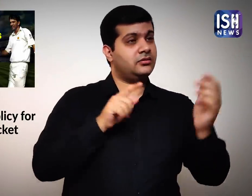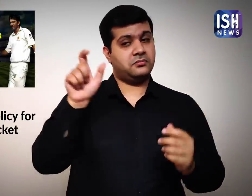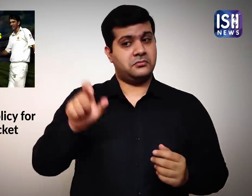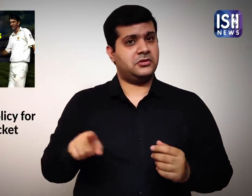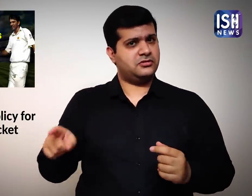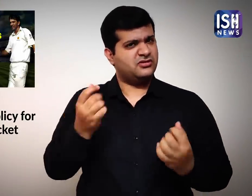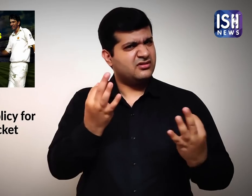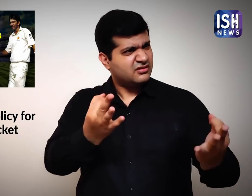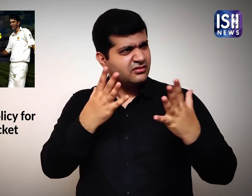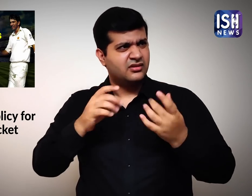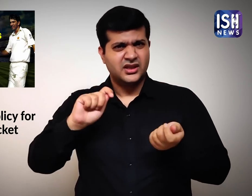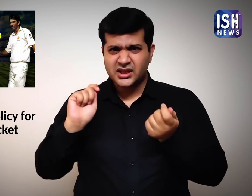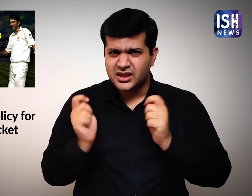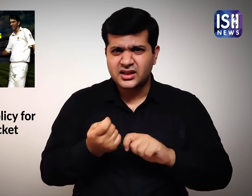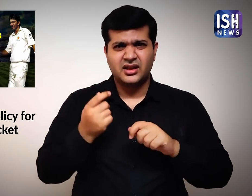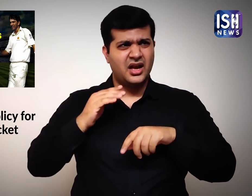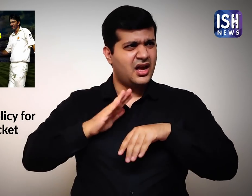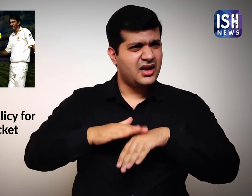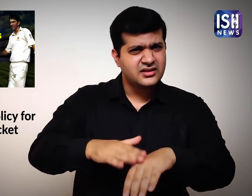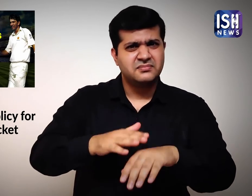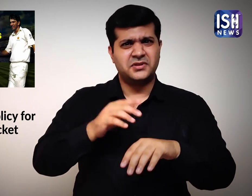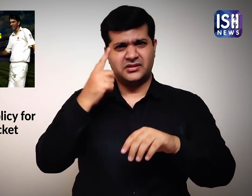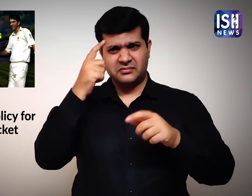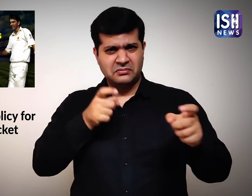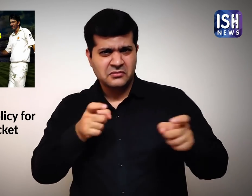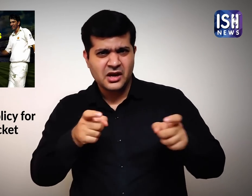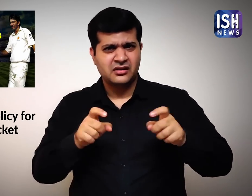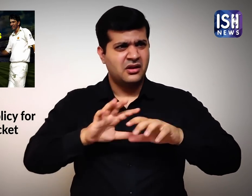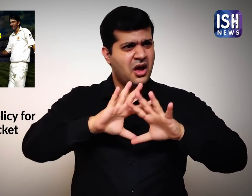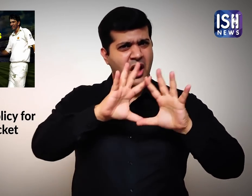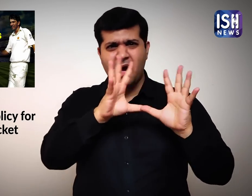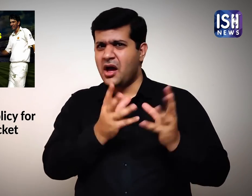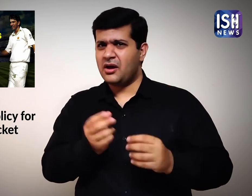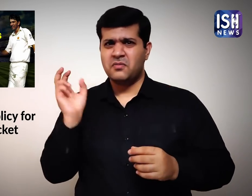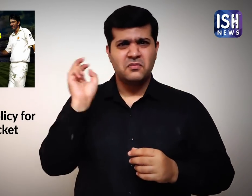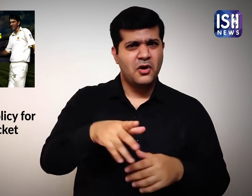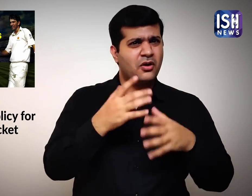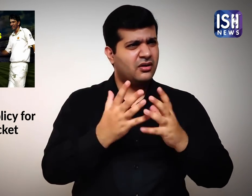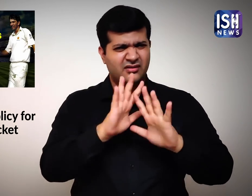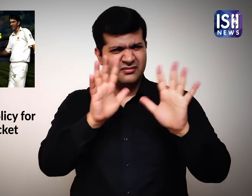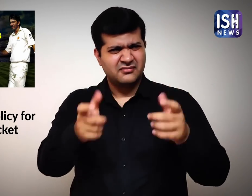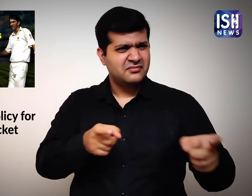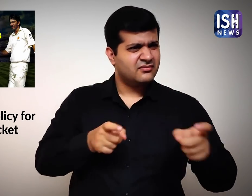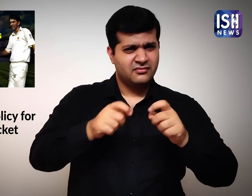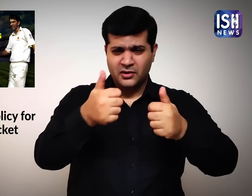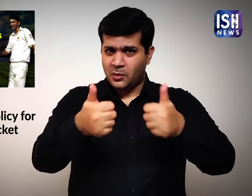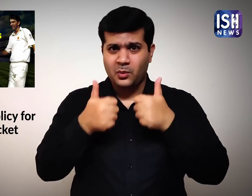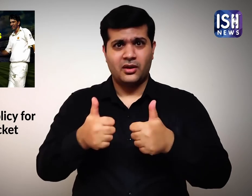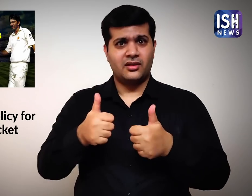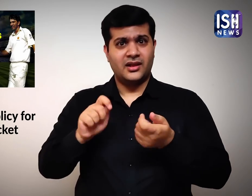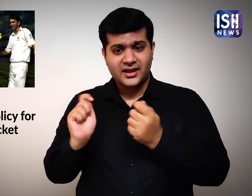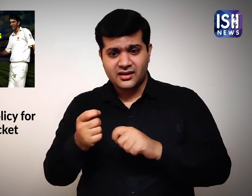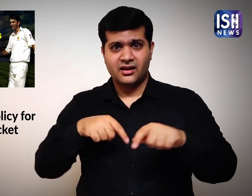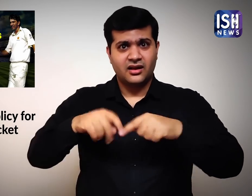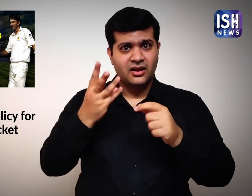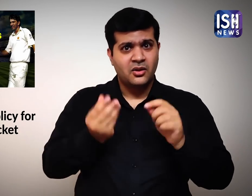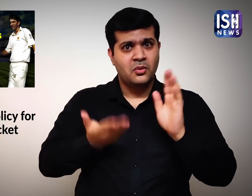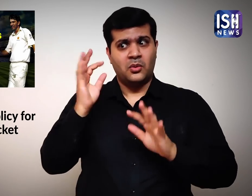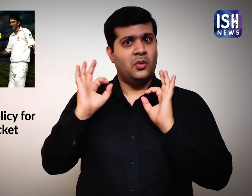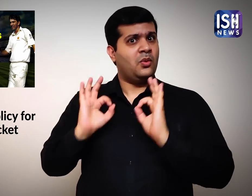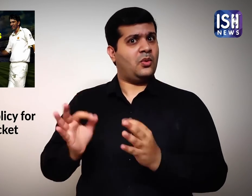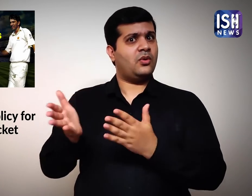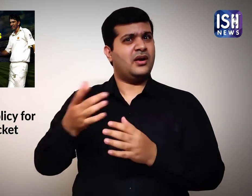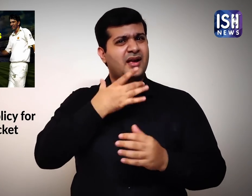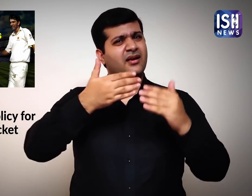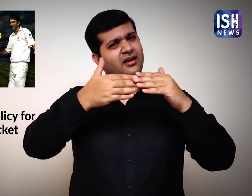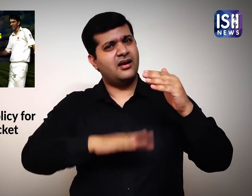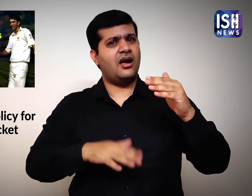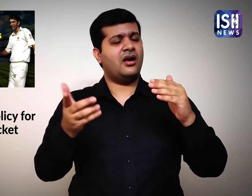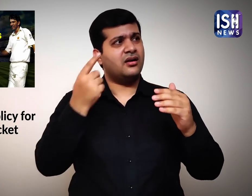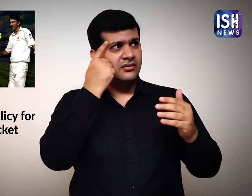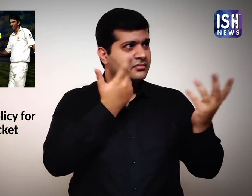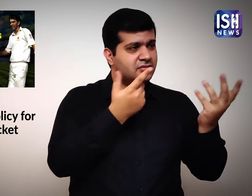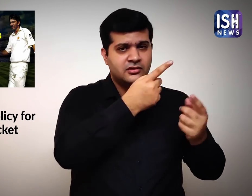All details about the player's exceptional qualities must be presented before the ICC.